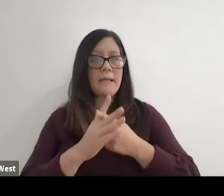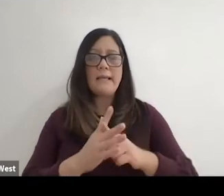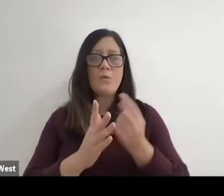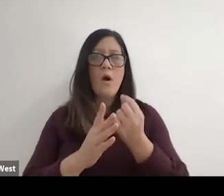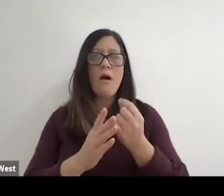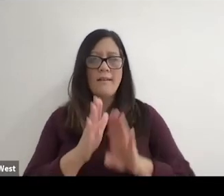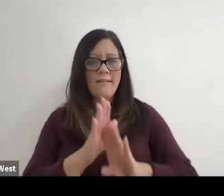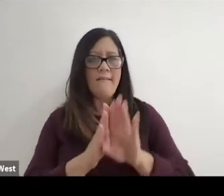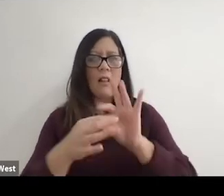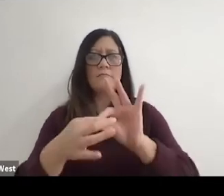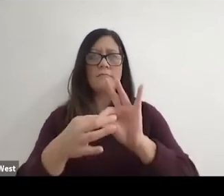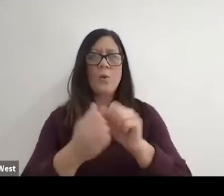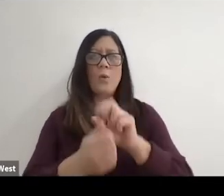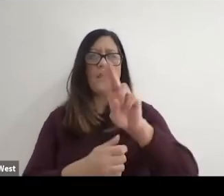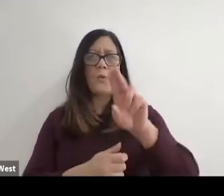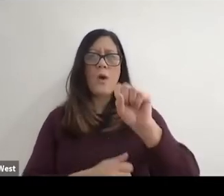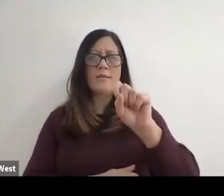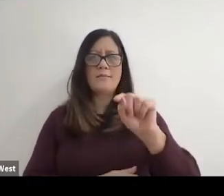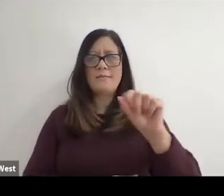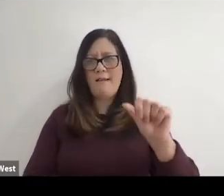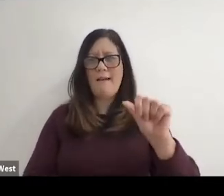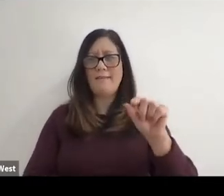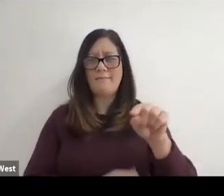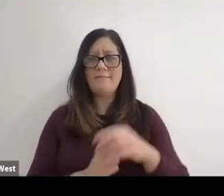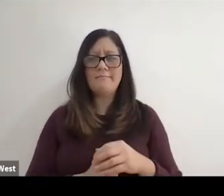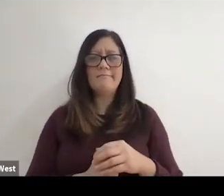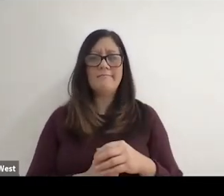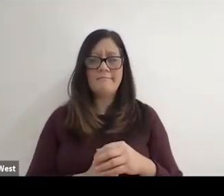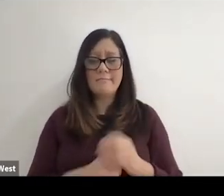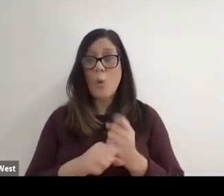the very beginning was to develop a relationship to the USTA and so